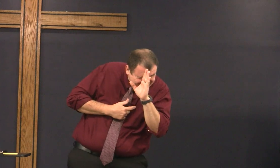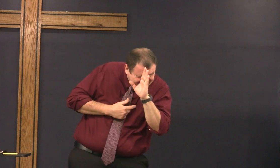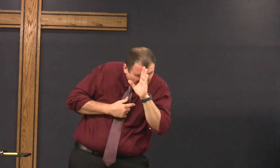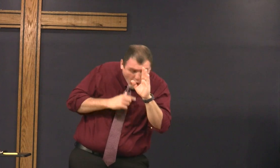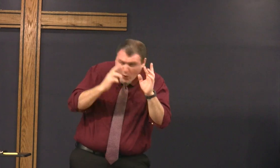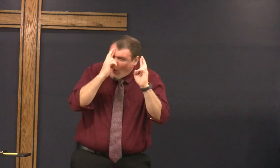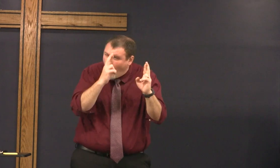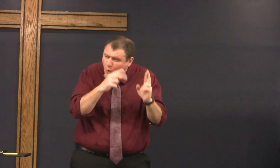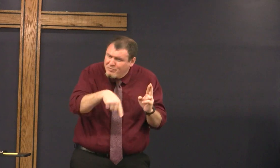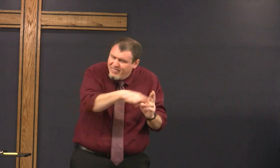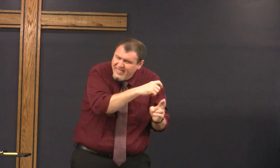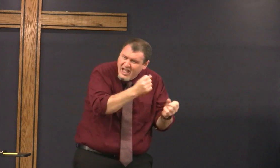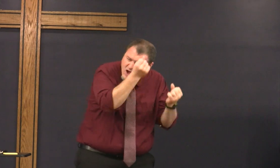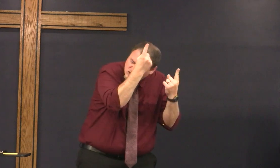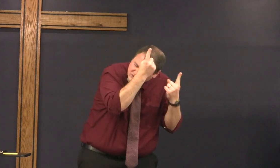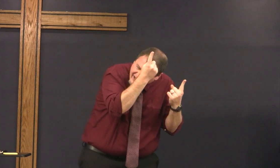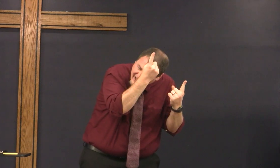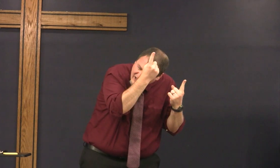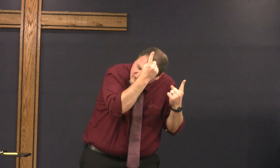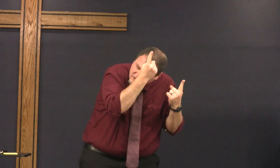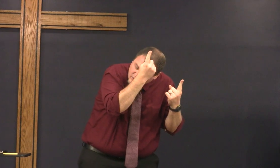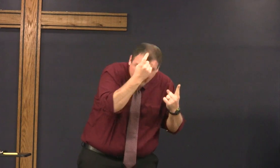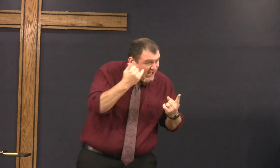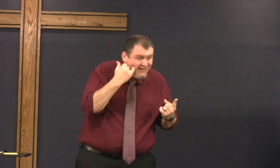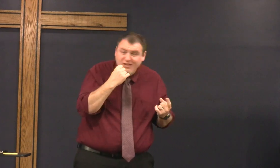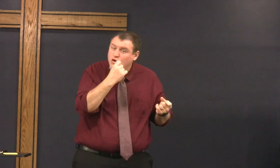I am the life and hoping that they understand